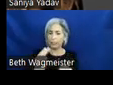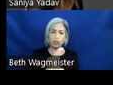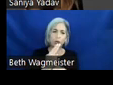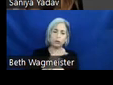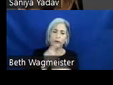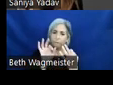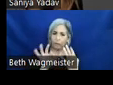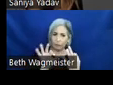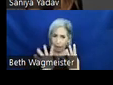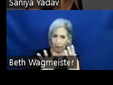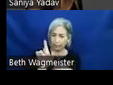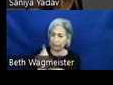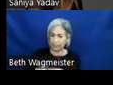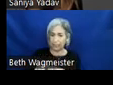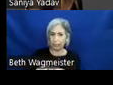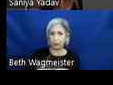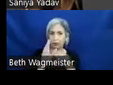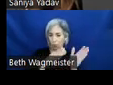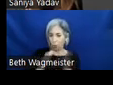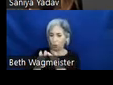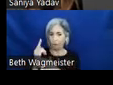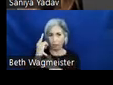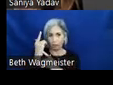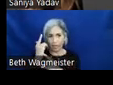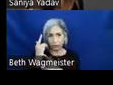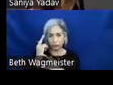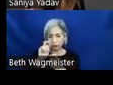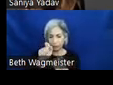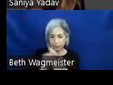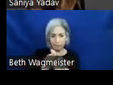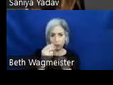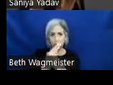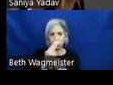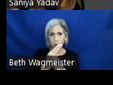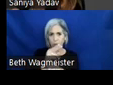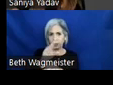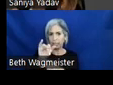that's logical for specific users and a specific use case. A designer may be